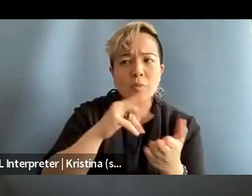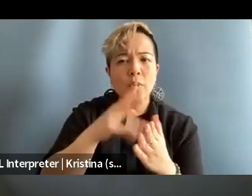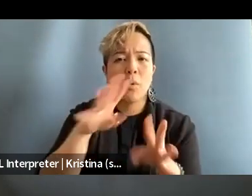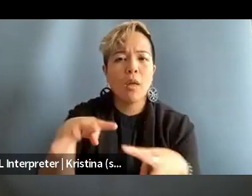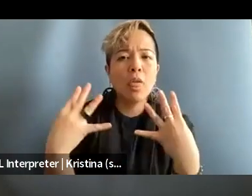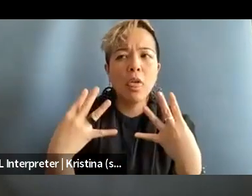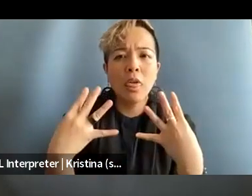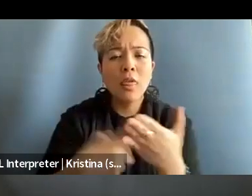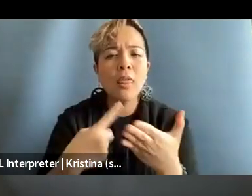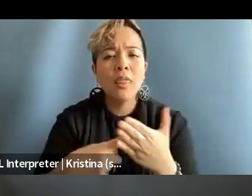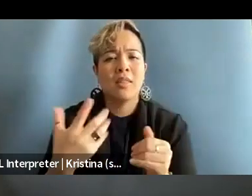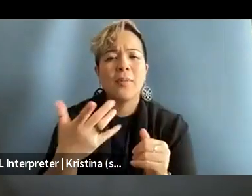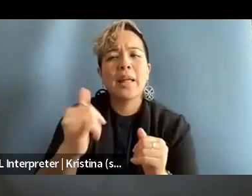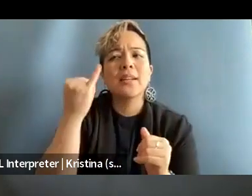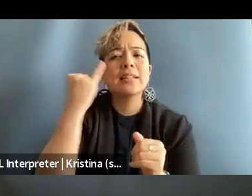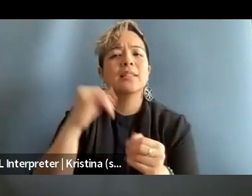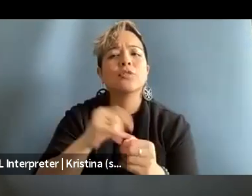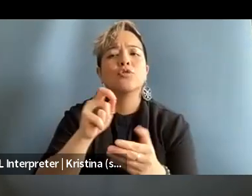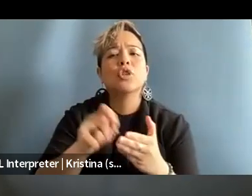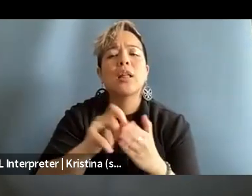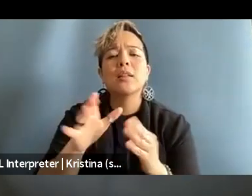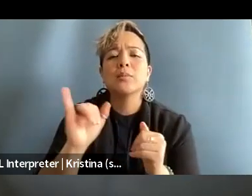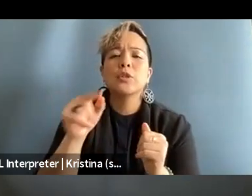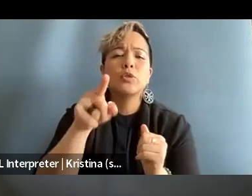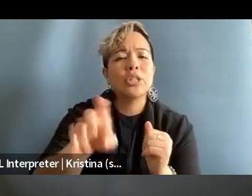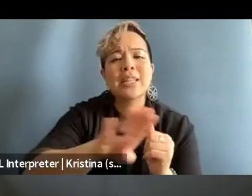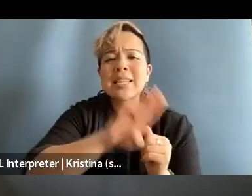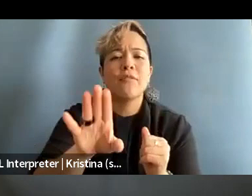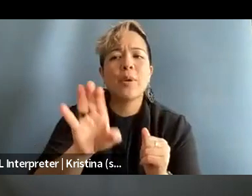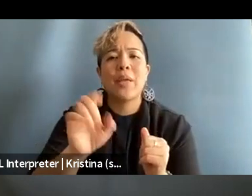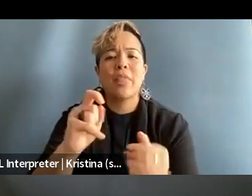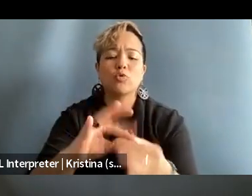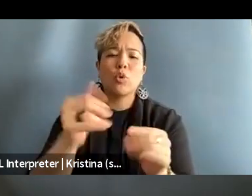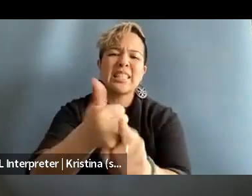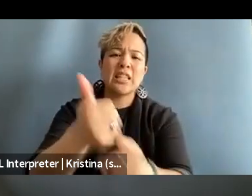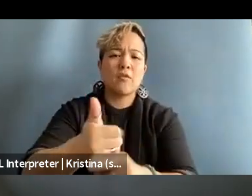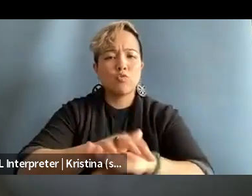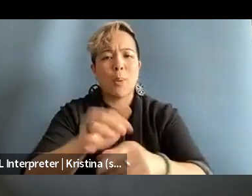and there's this notion in journalism of like, you should never be the story or try and make yourself the story.